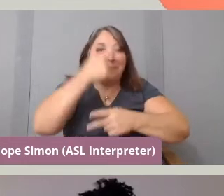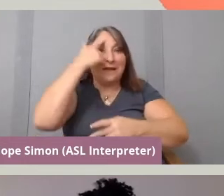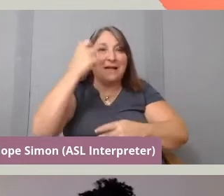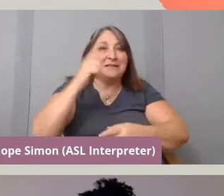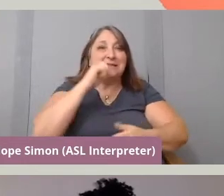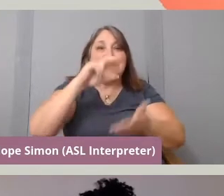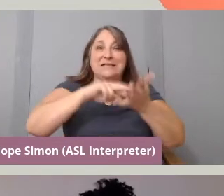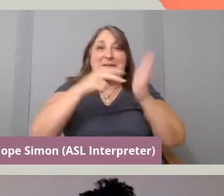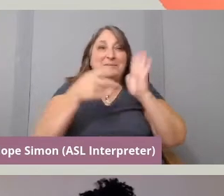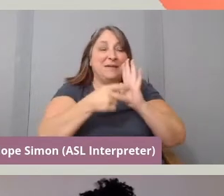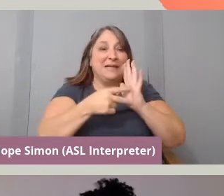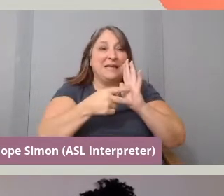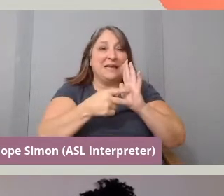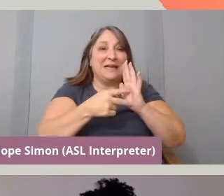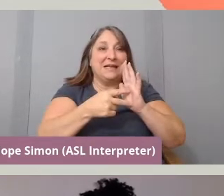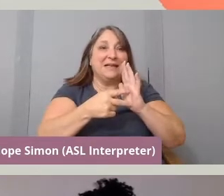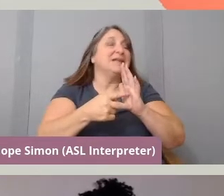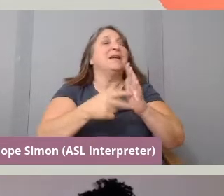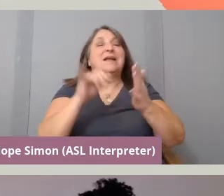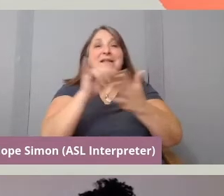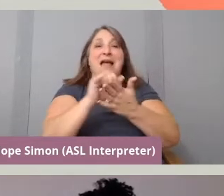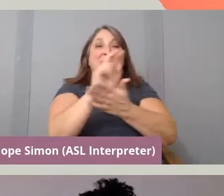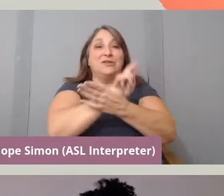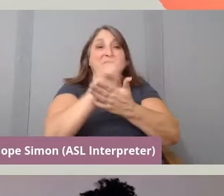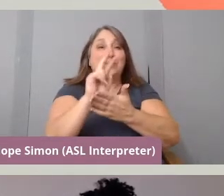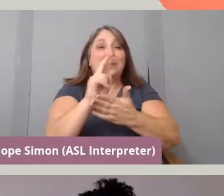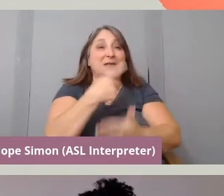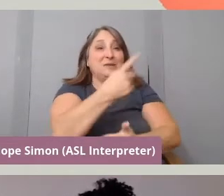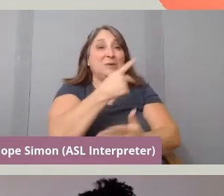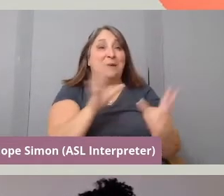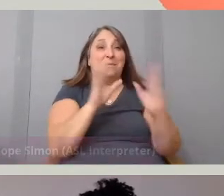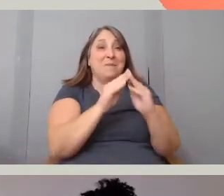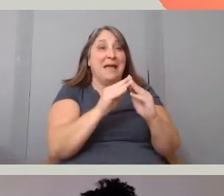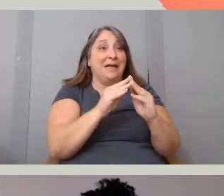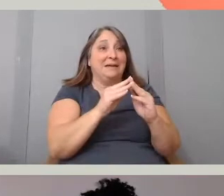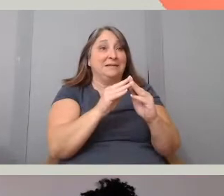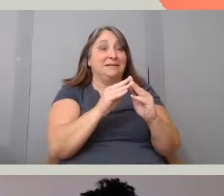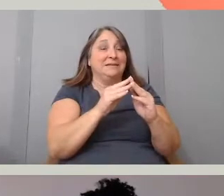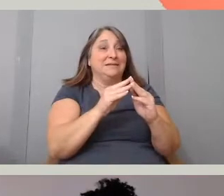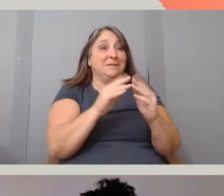or three weeks I spent with them, that doesn't make us friends, right?